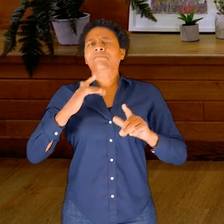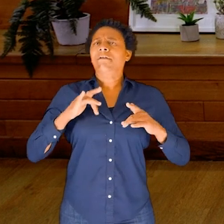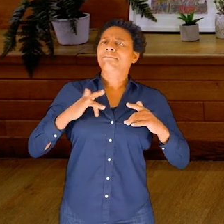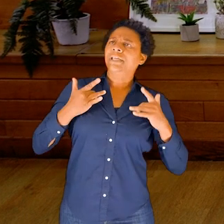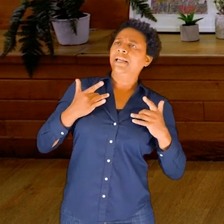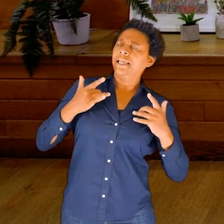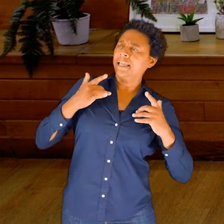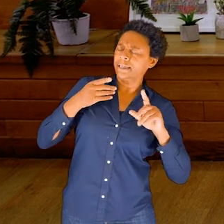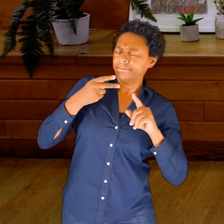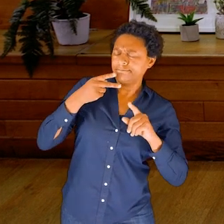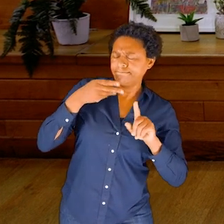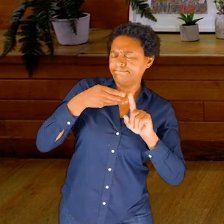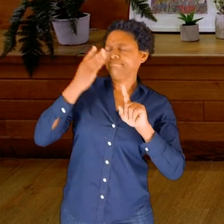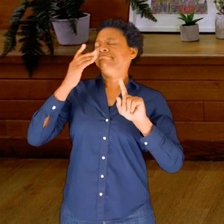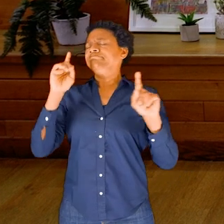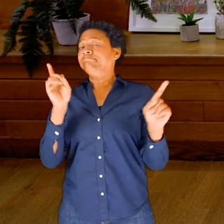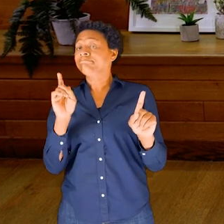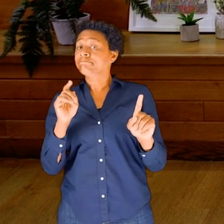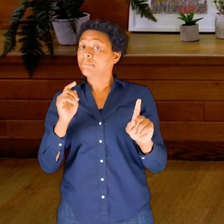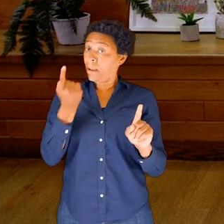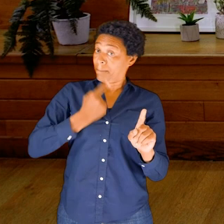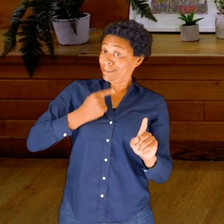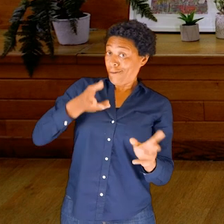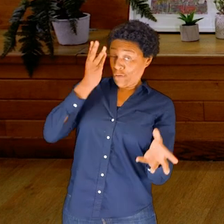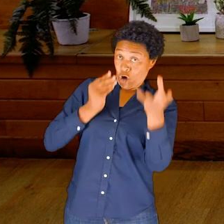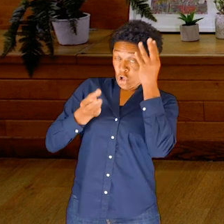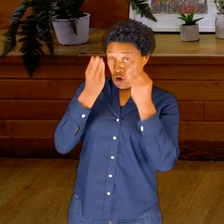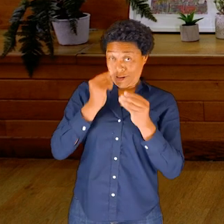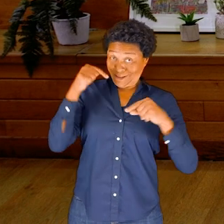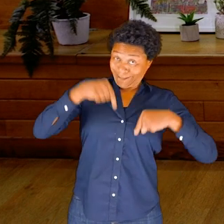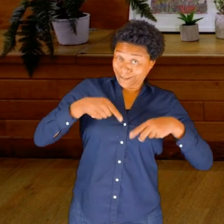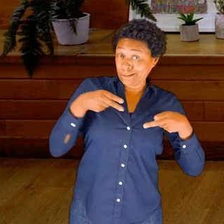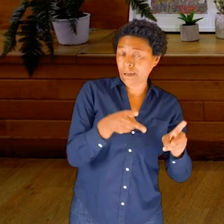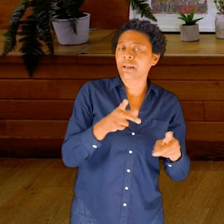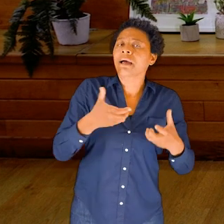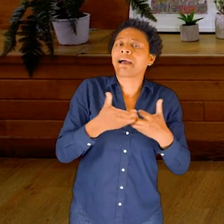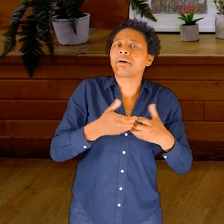And this approach I’ve learnt from different teachers, but one teacher I